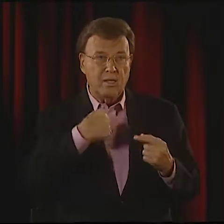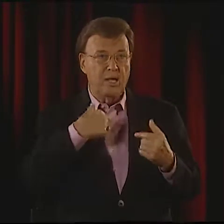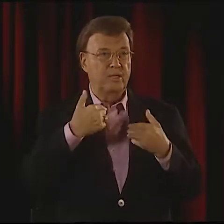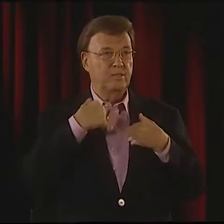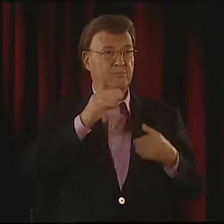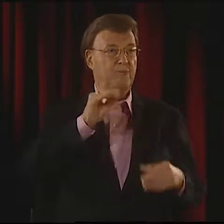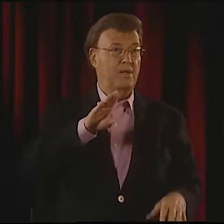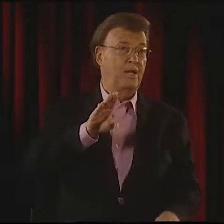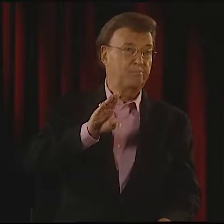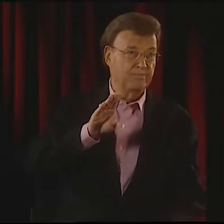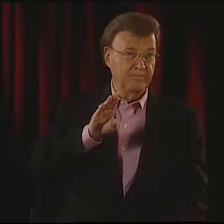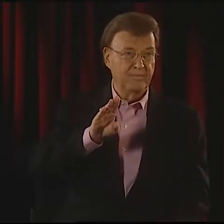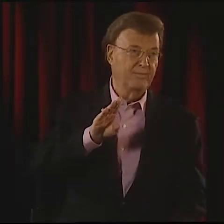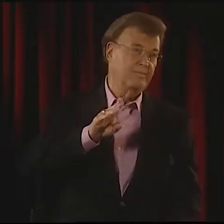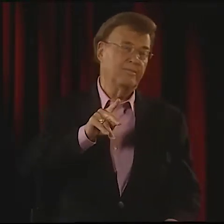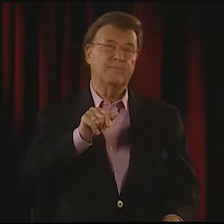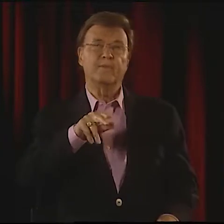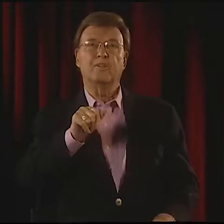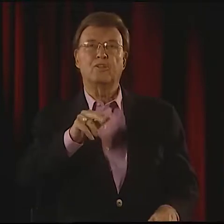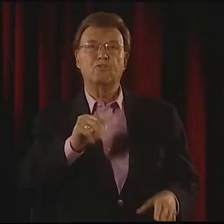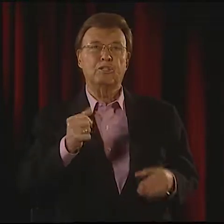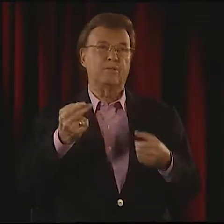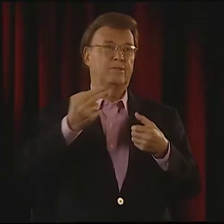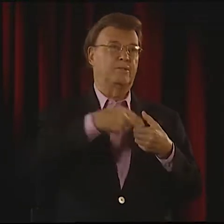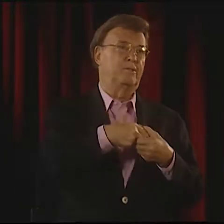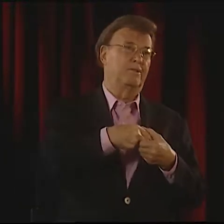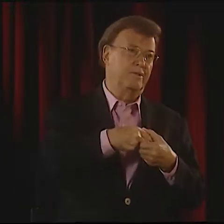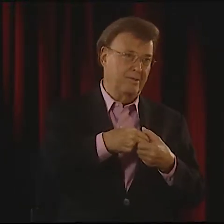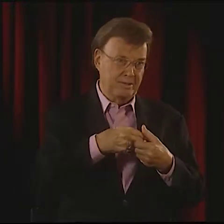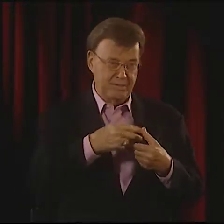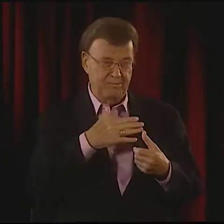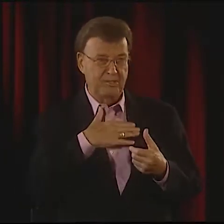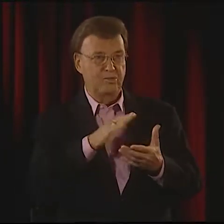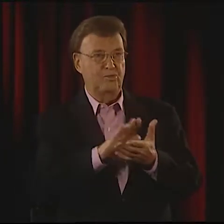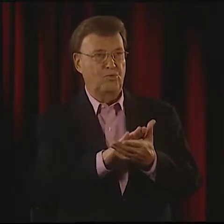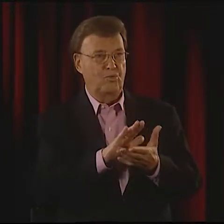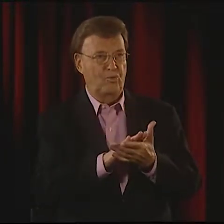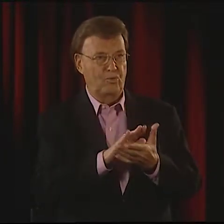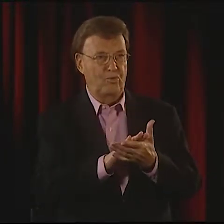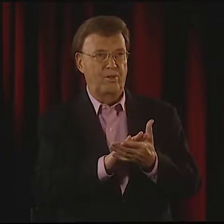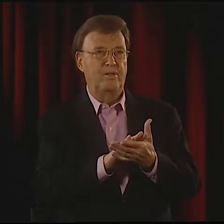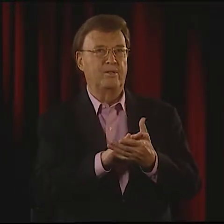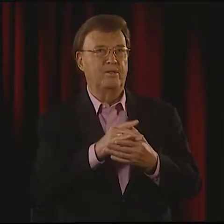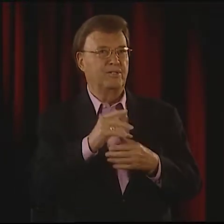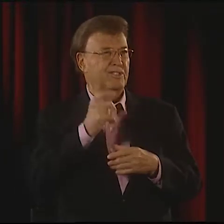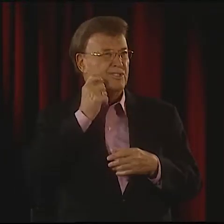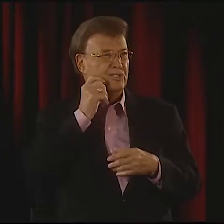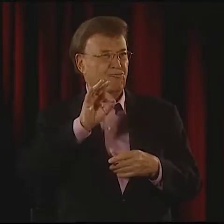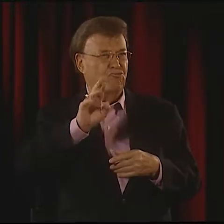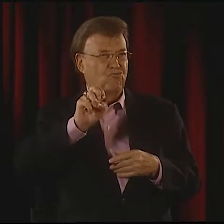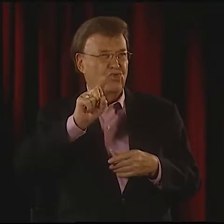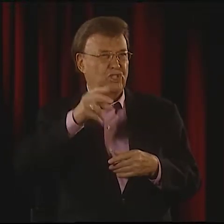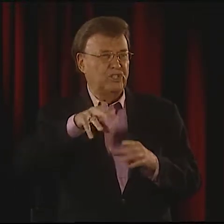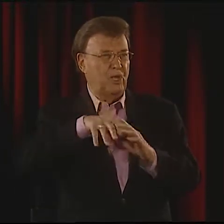IT WASN'T UNTIL I HAD BOB AS A TEACHER AND HE JOINED THE FACULTY.